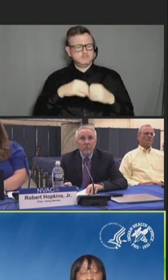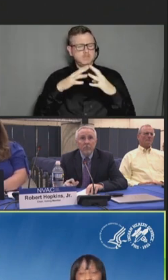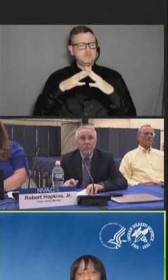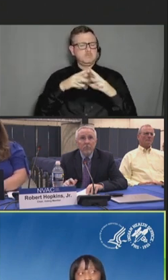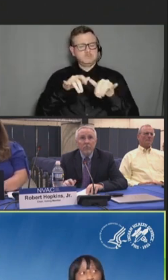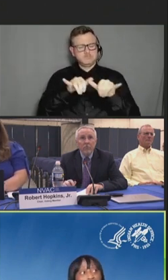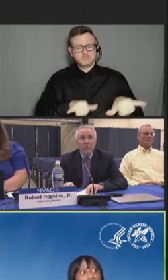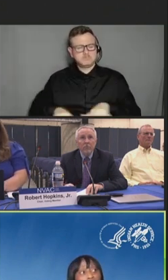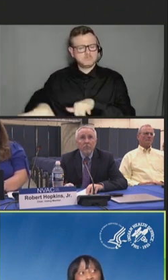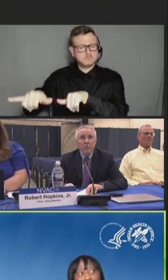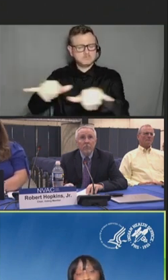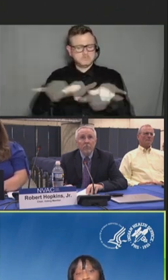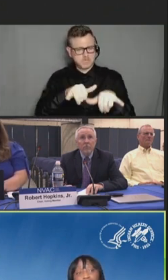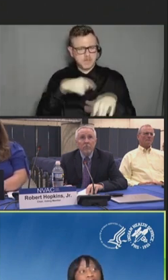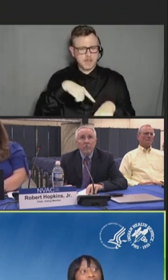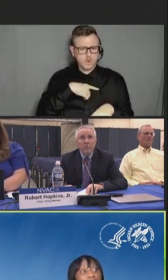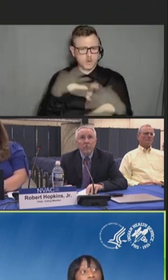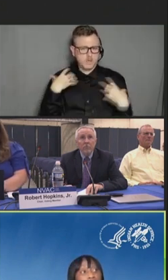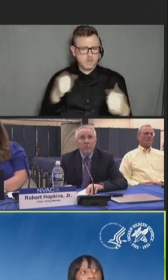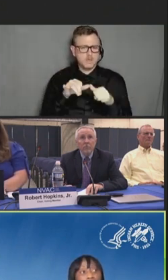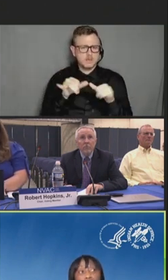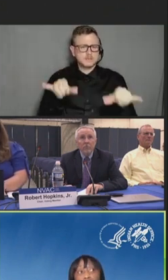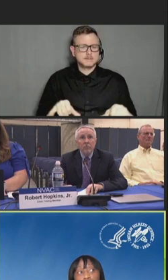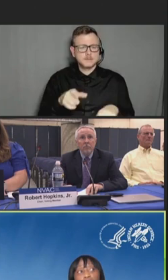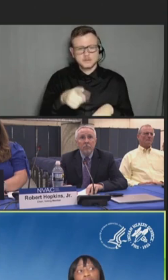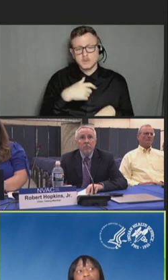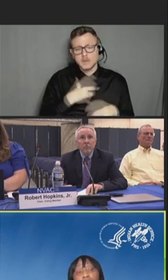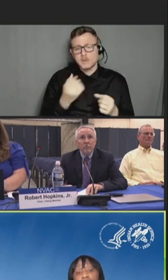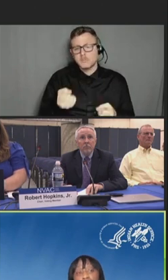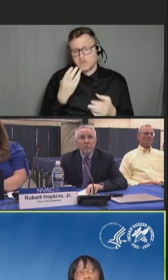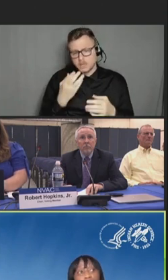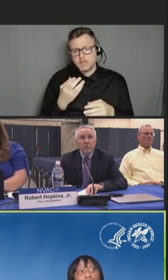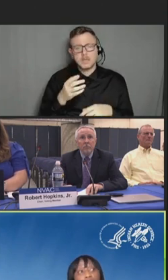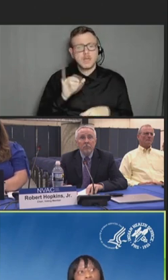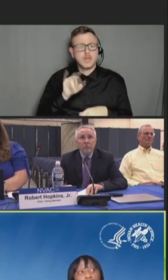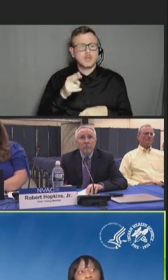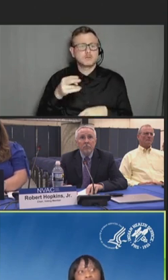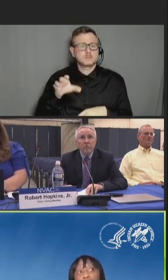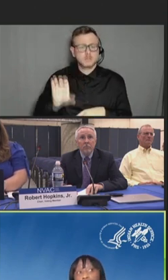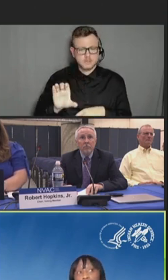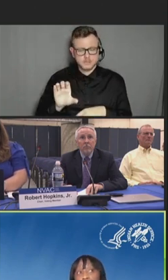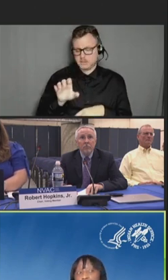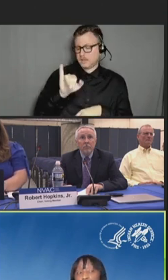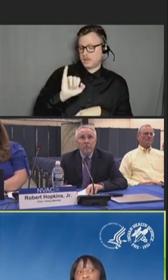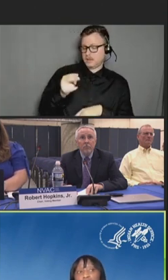Multiple IHS area and facilities have also implemented an equity pilot project to enhance